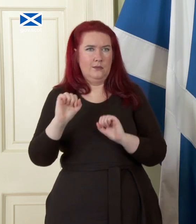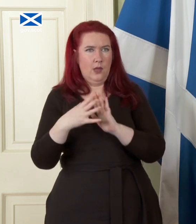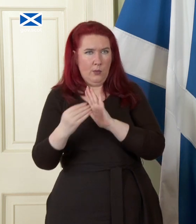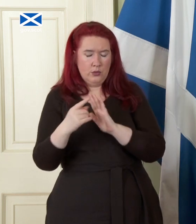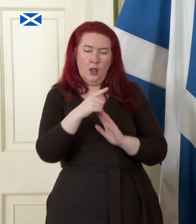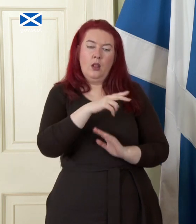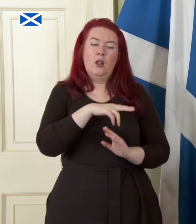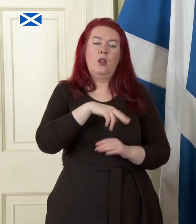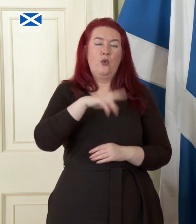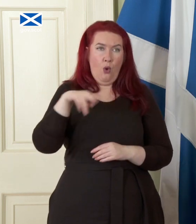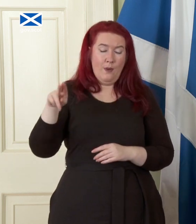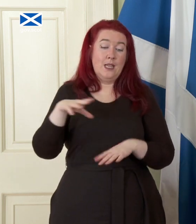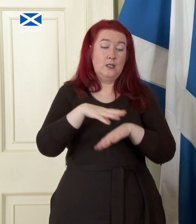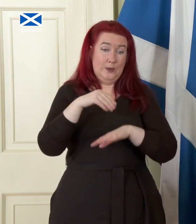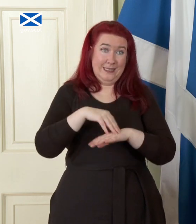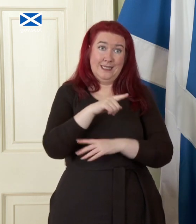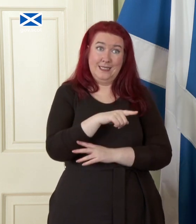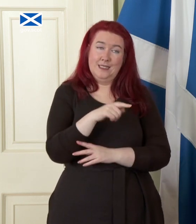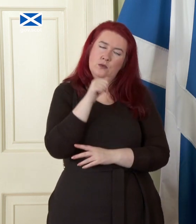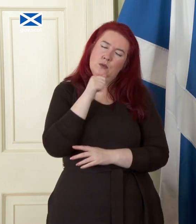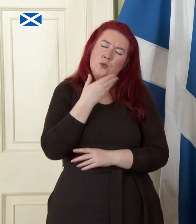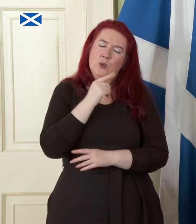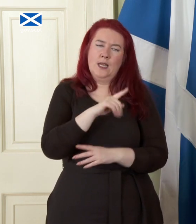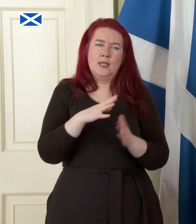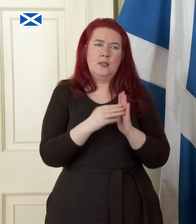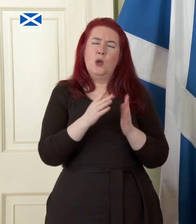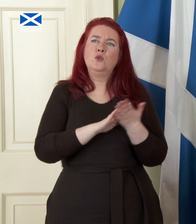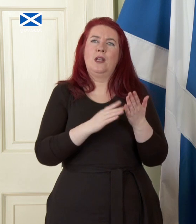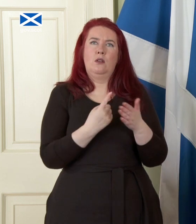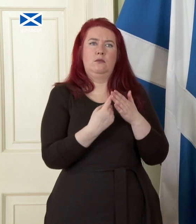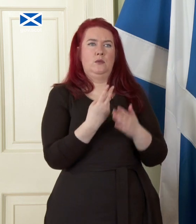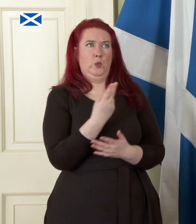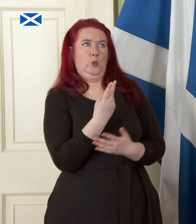and Sweden is I I've used that a few times not because it's the only example but it's perhaps one